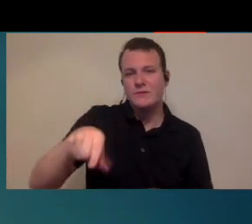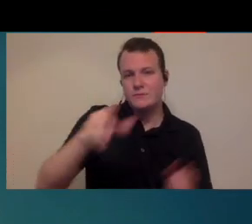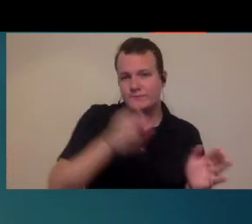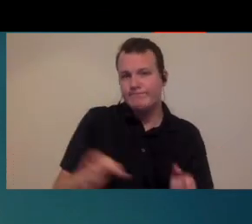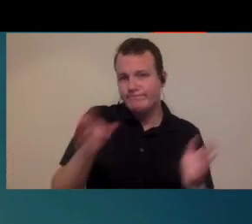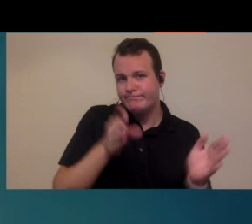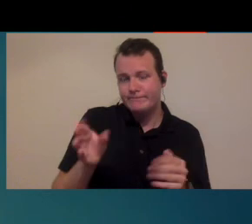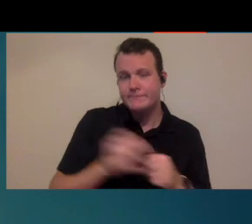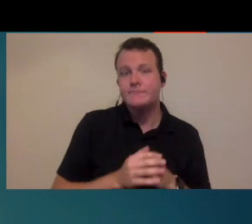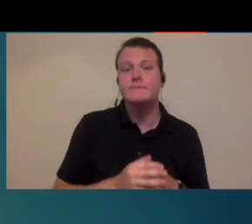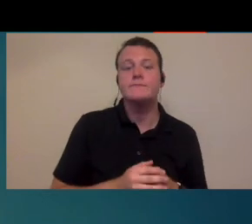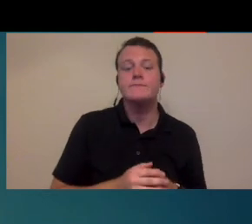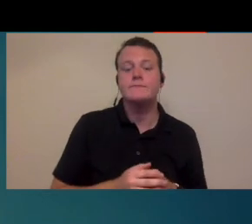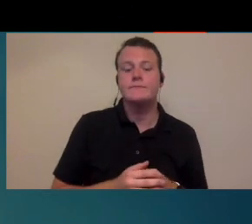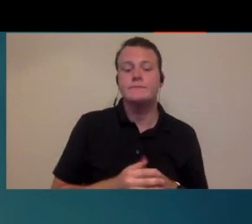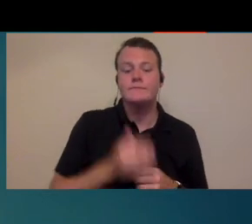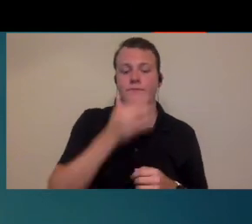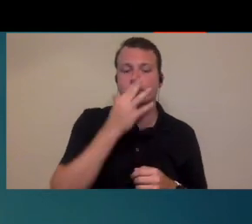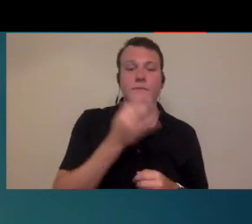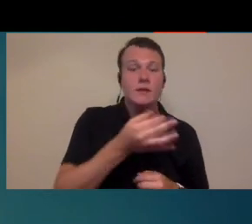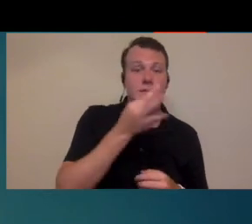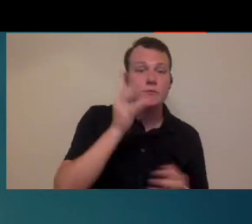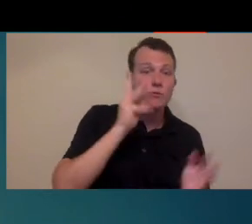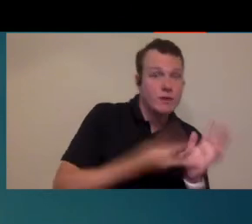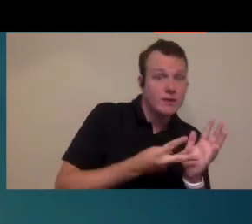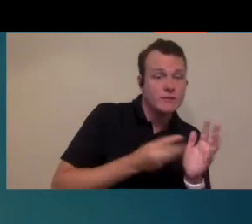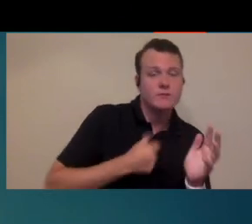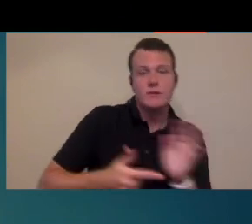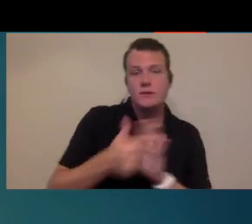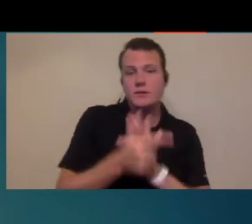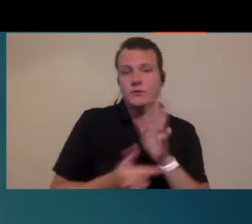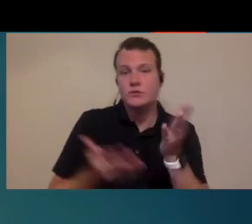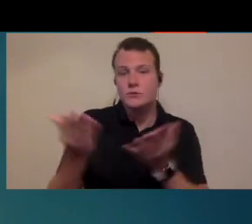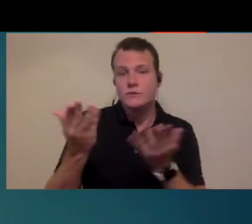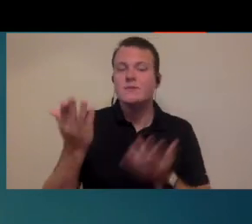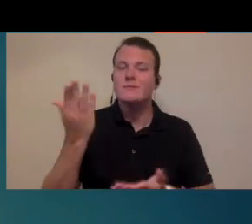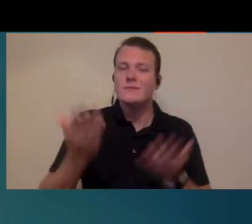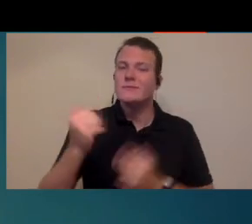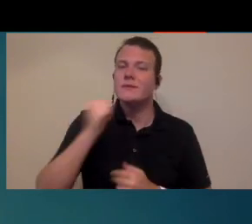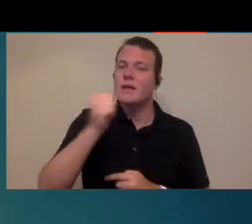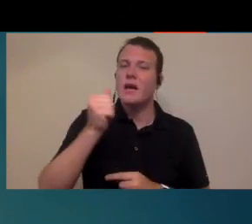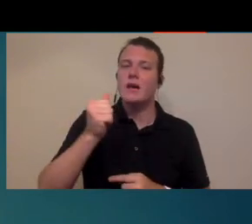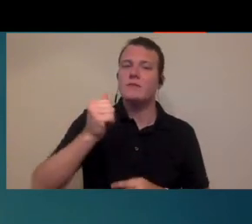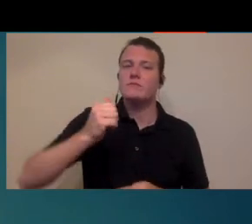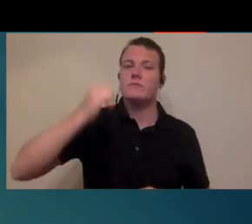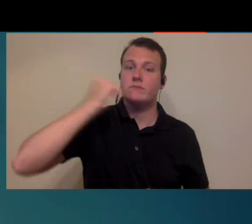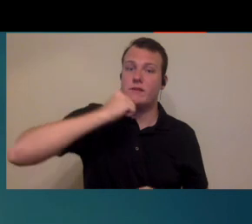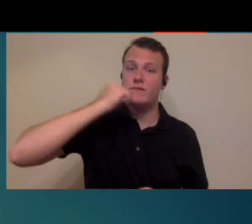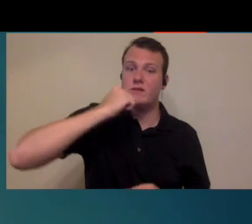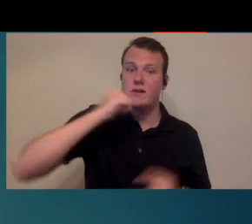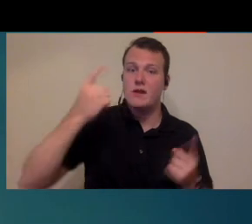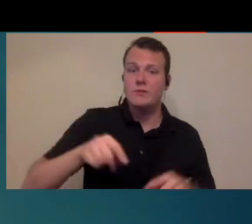you'll need to plan for now things like serving as an expert witness or legal services is not something that's probably going to routinely happen in